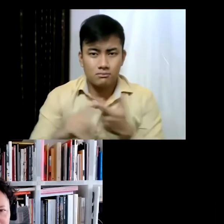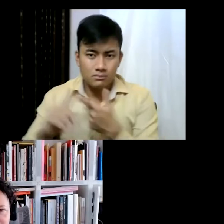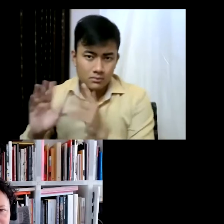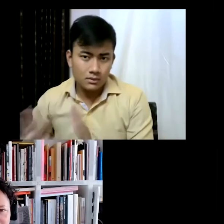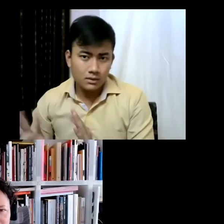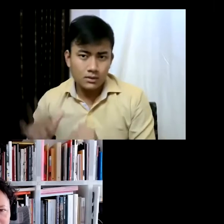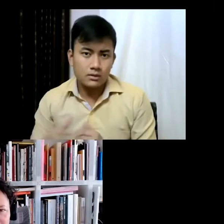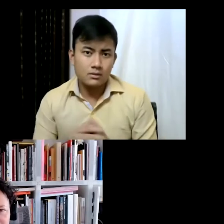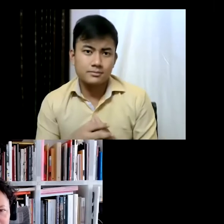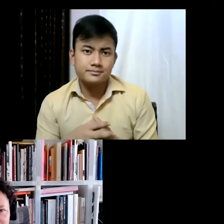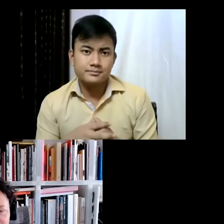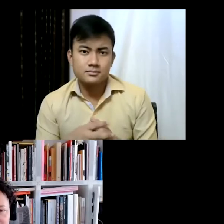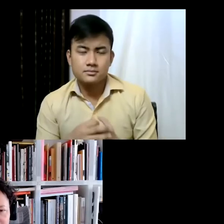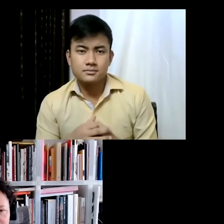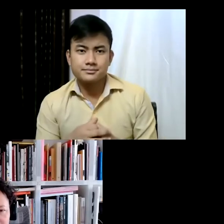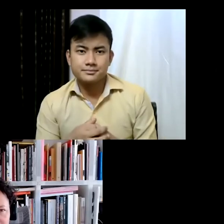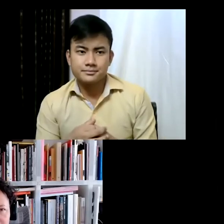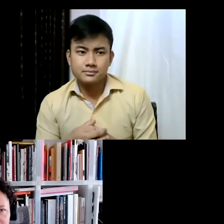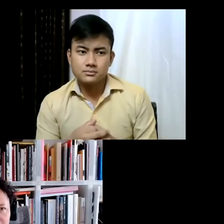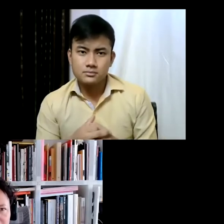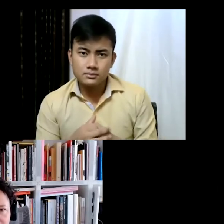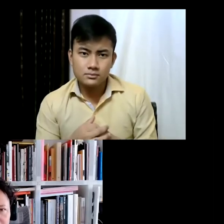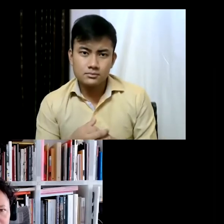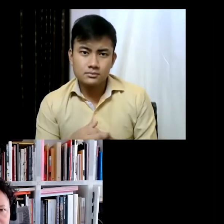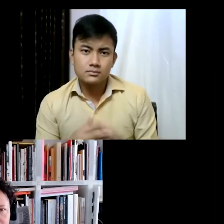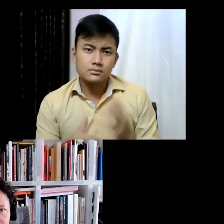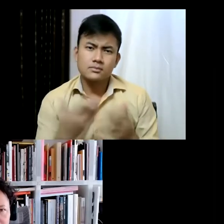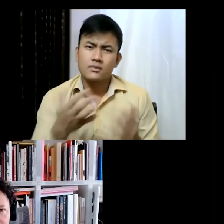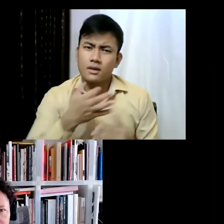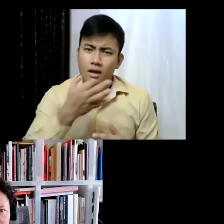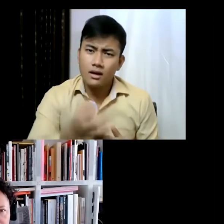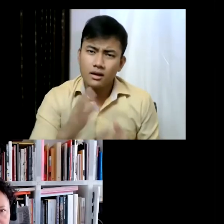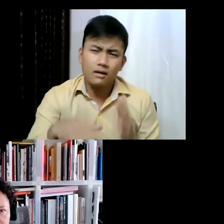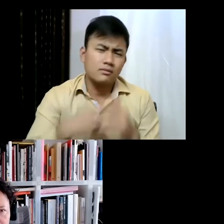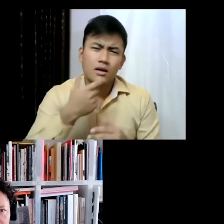you know, the general public usually goes to... so how have you managed to take art into the heart